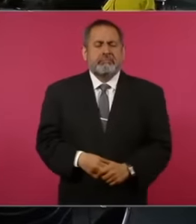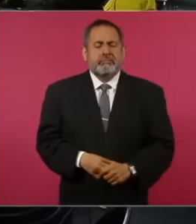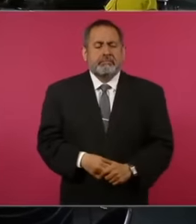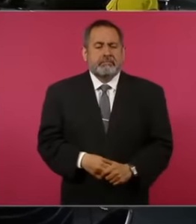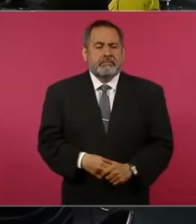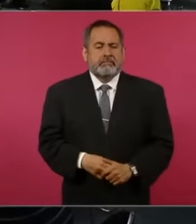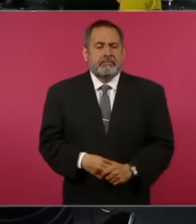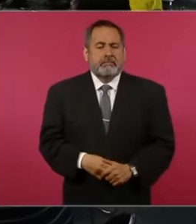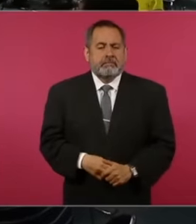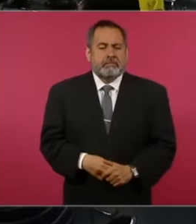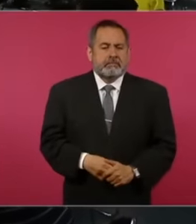she